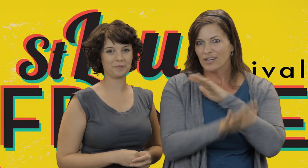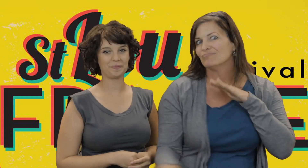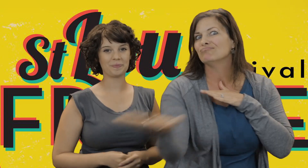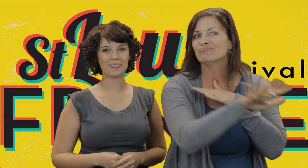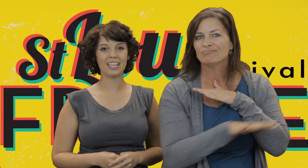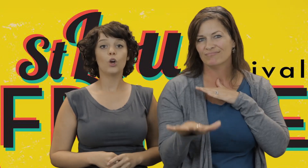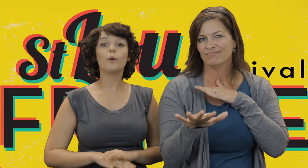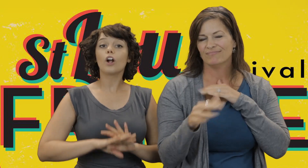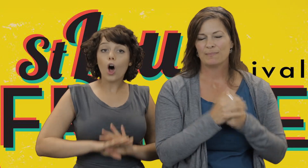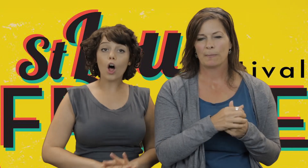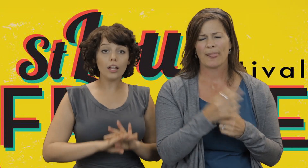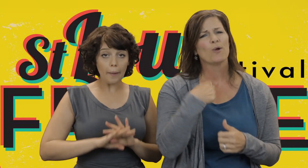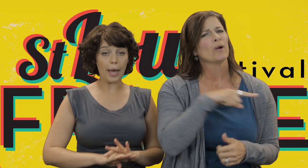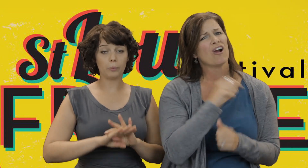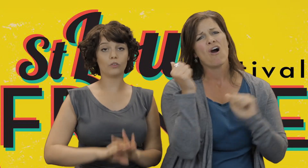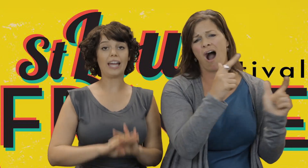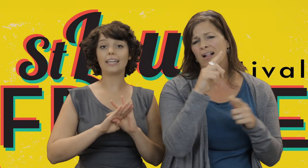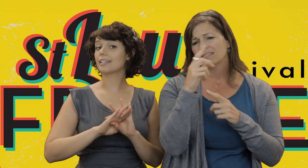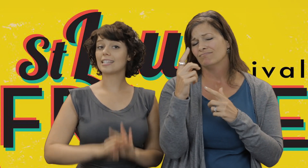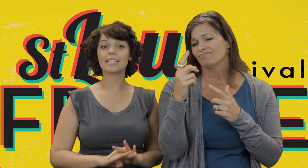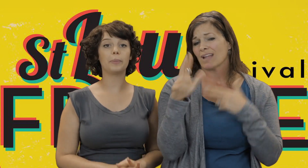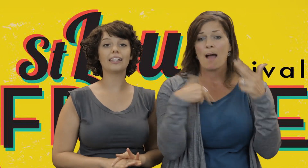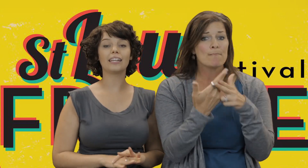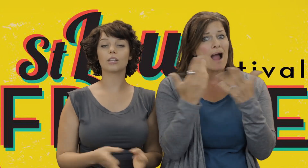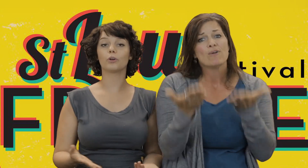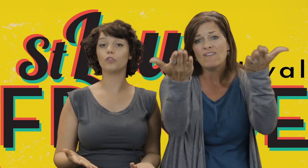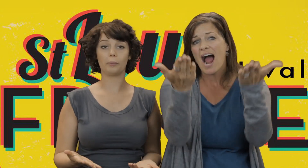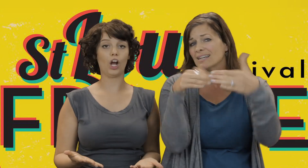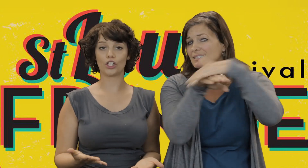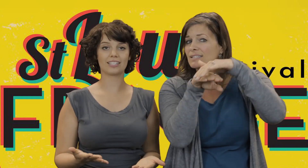We are all about providing accessibility to the performing arts world.